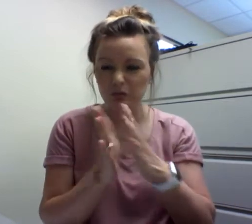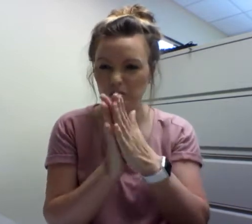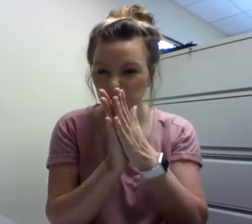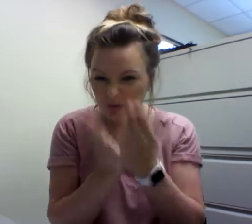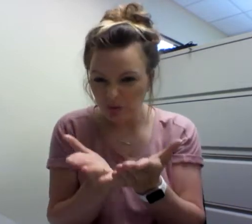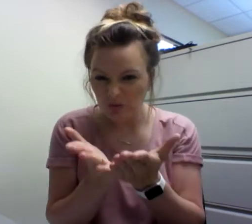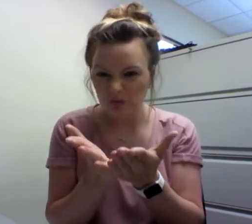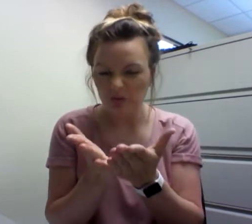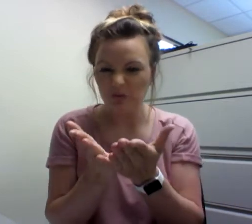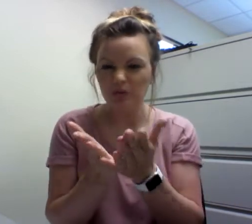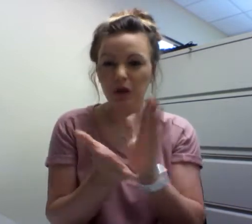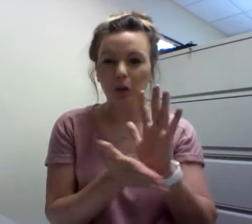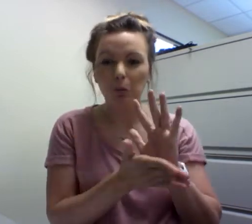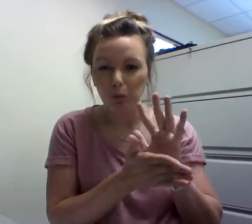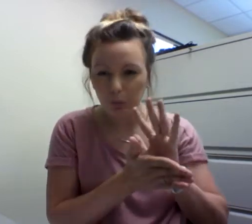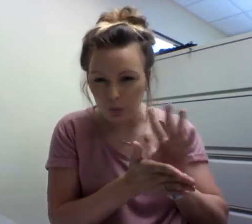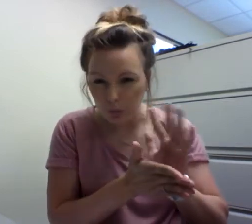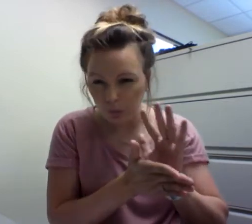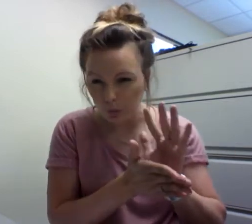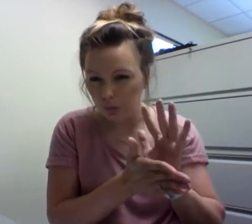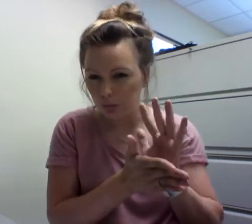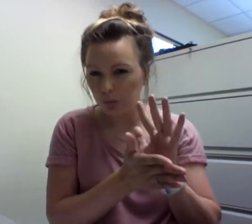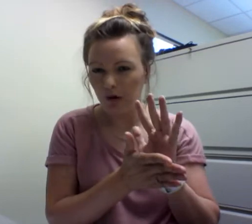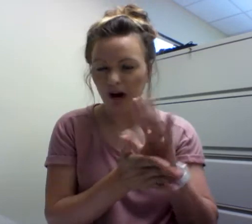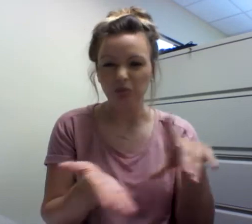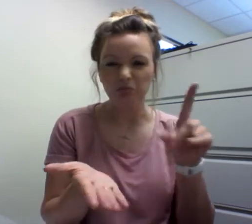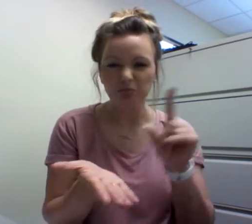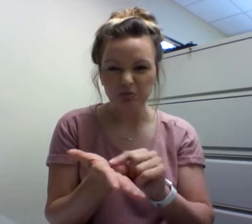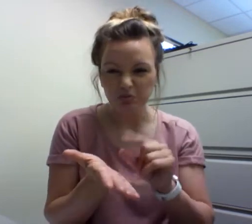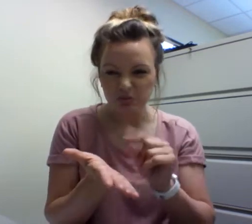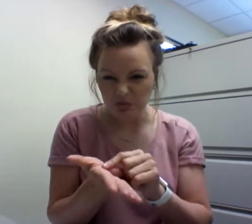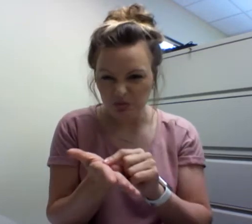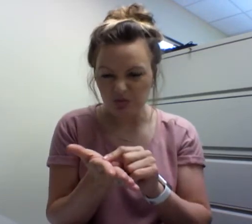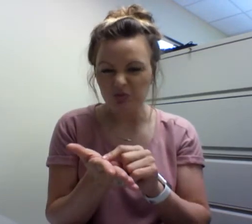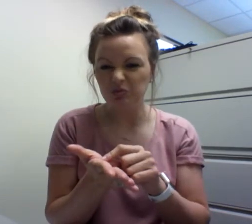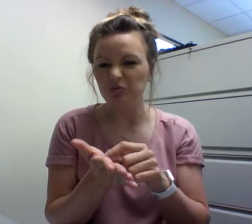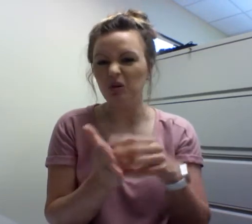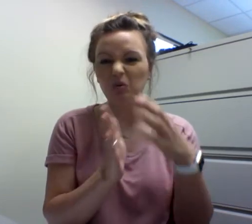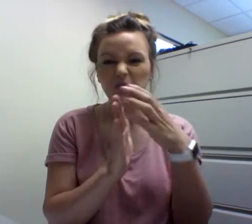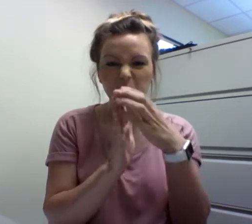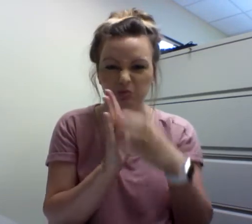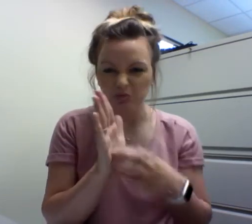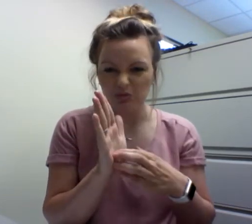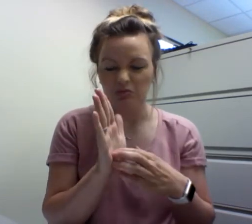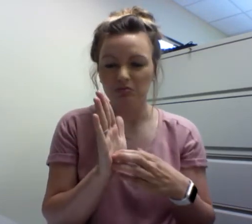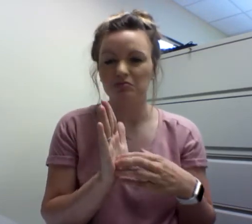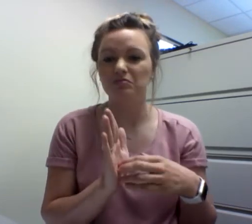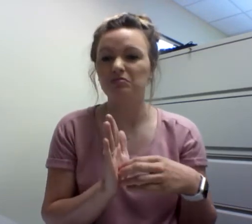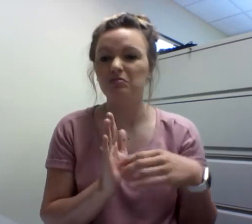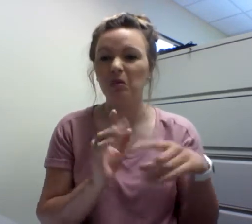authored books, produced films, printed articles and papers, columns in newspapers and magazines